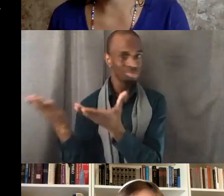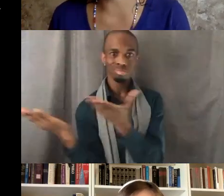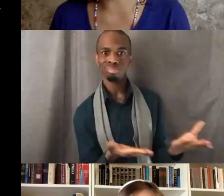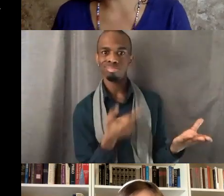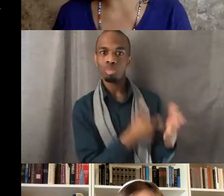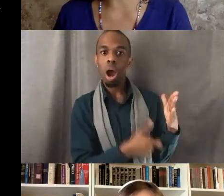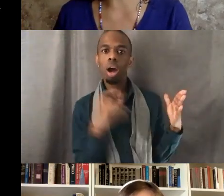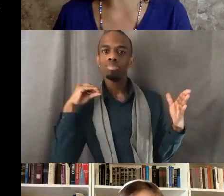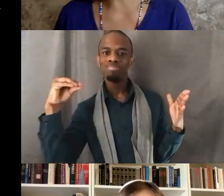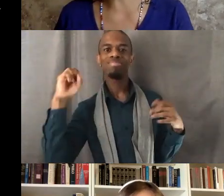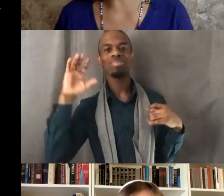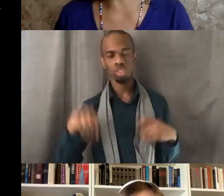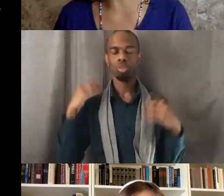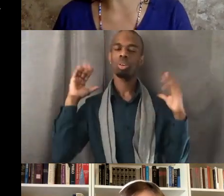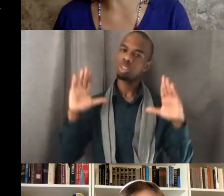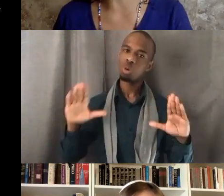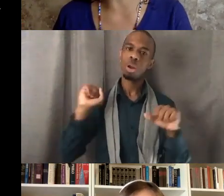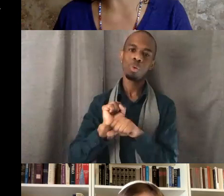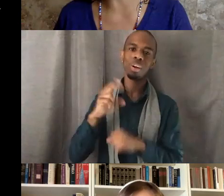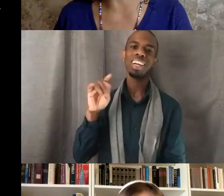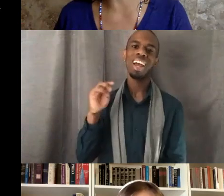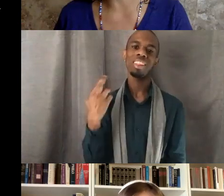So great work, Heather and let's keep struggling, that's amazing work.